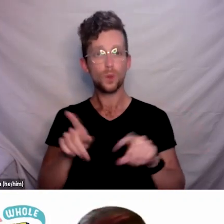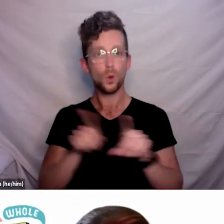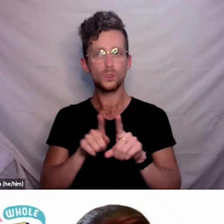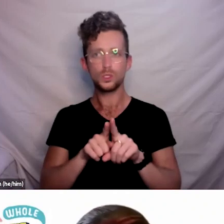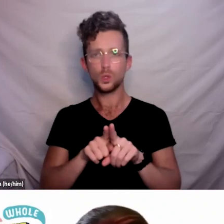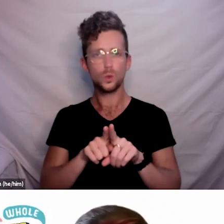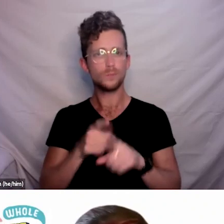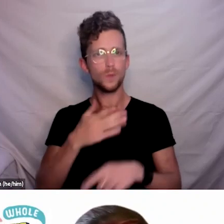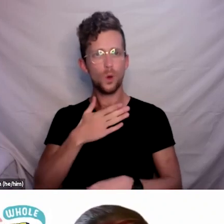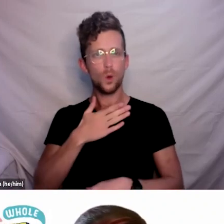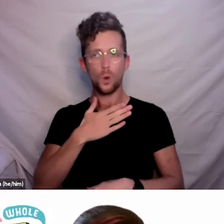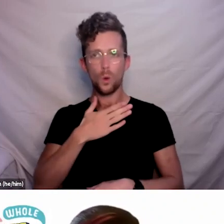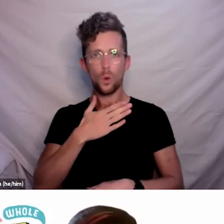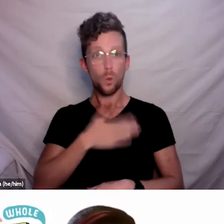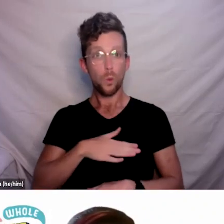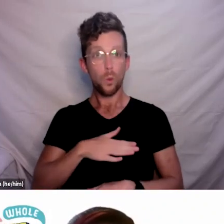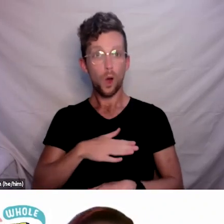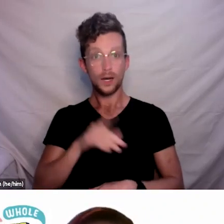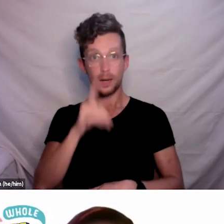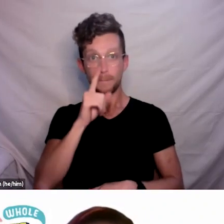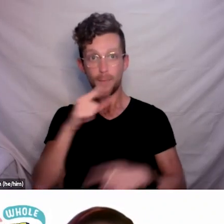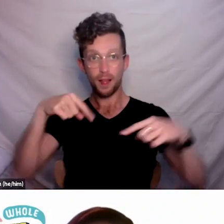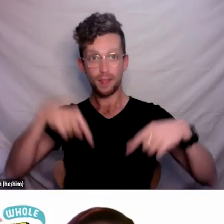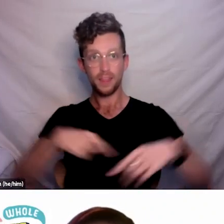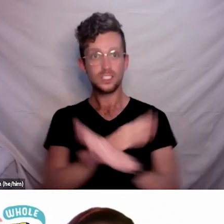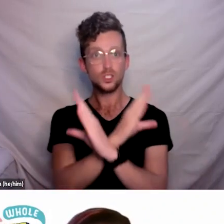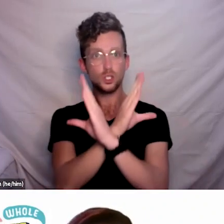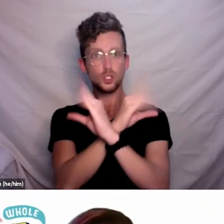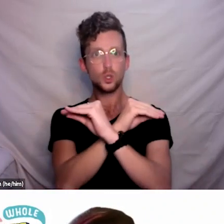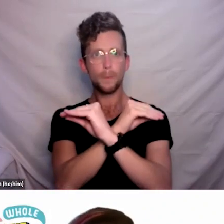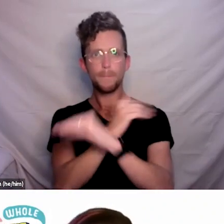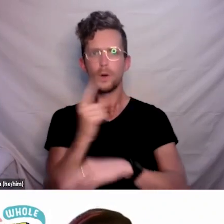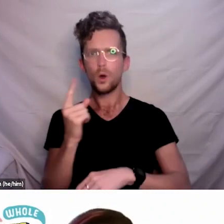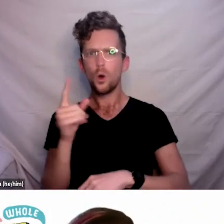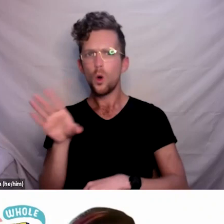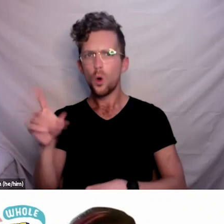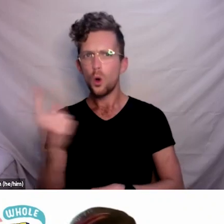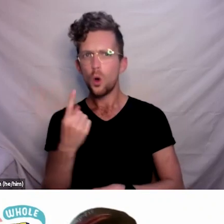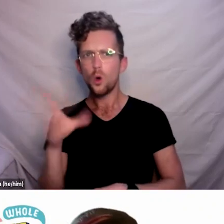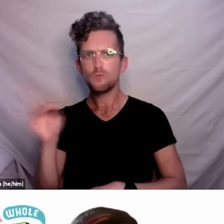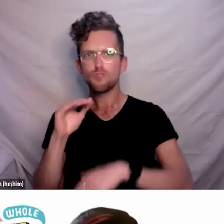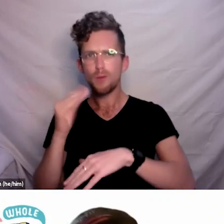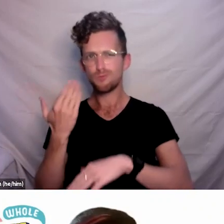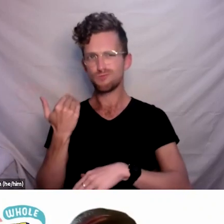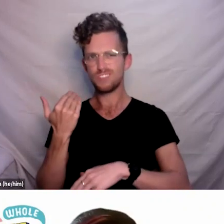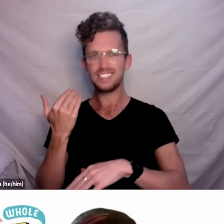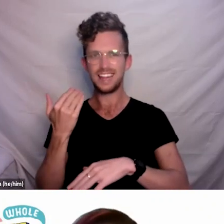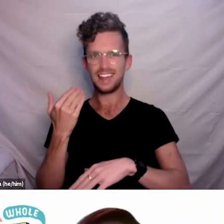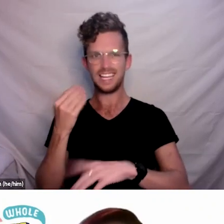who is attending today from affected areas in recent times that there’s much love